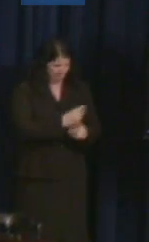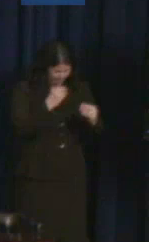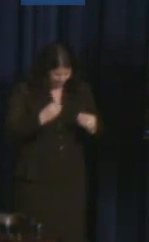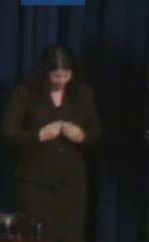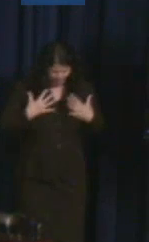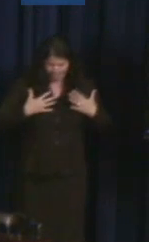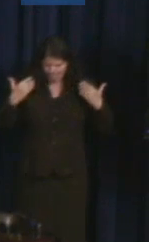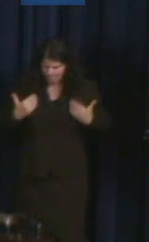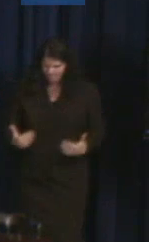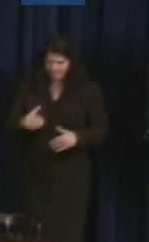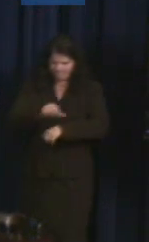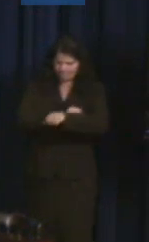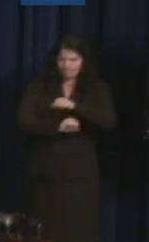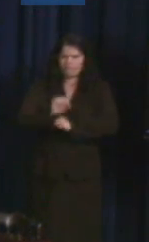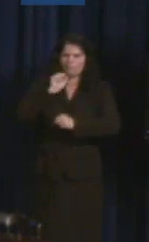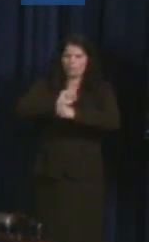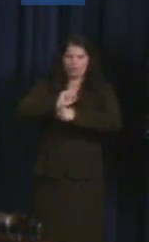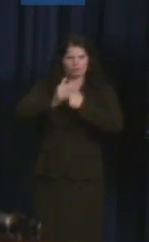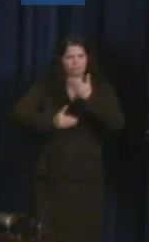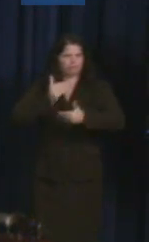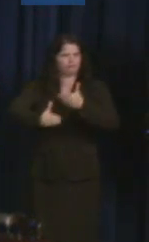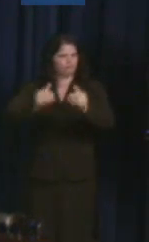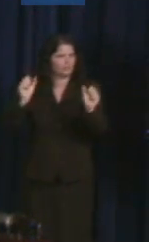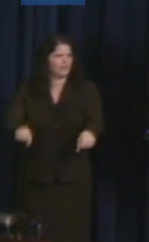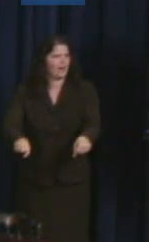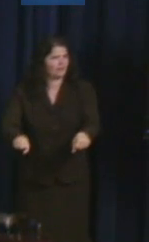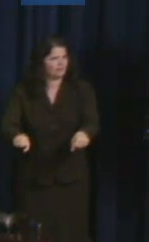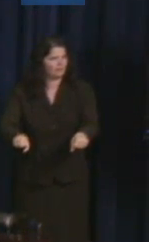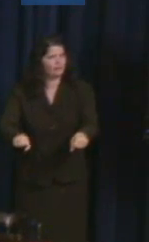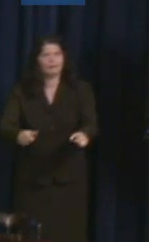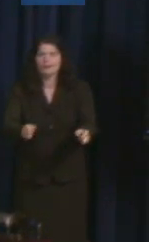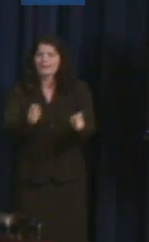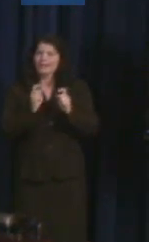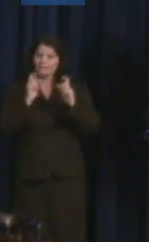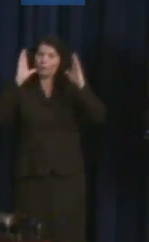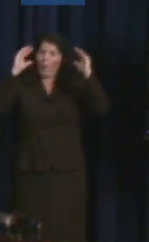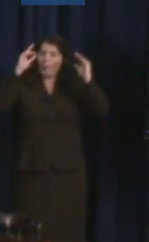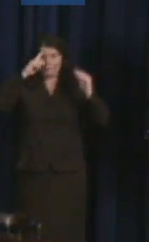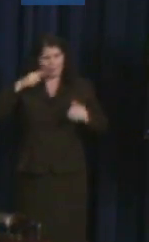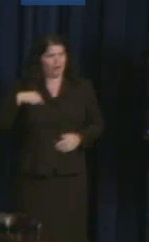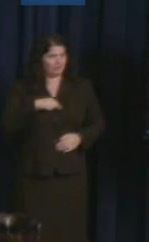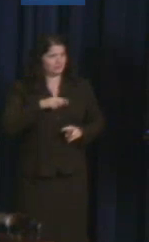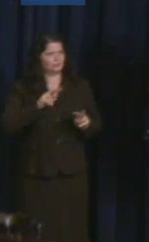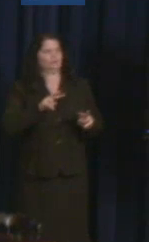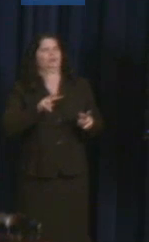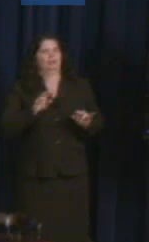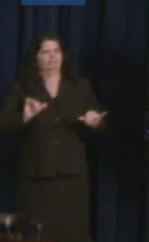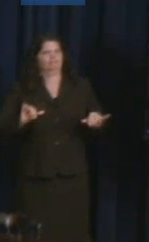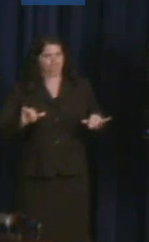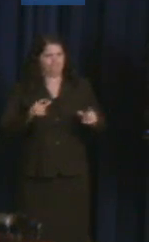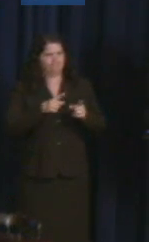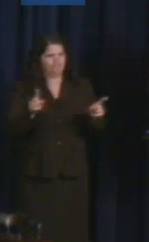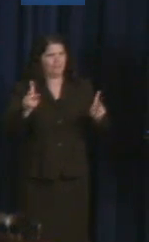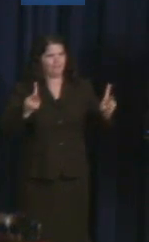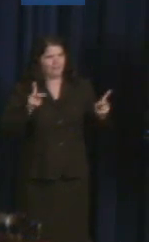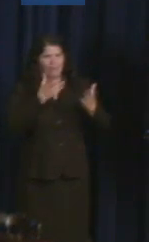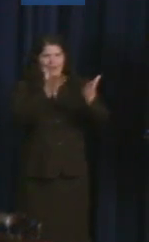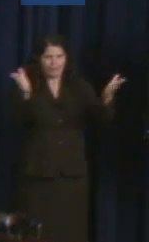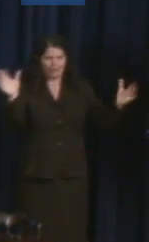It gives us hope. And I suspect we take at least as much, if not more, than those who are celebrating around the